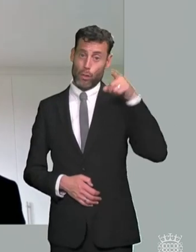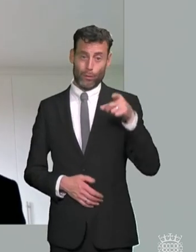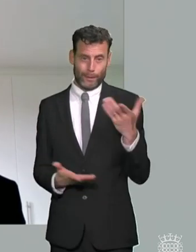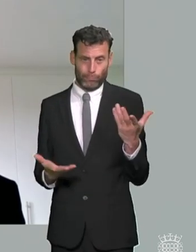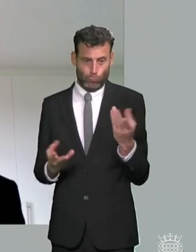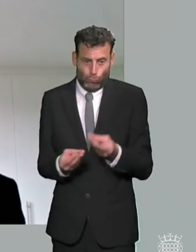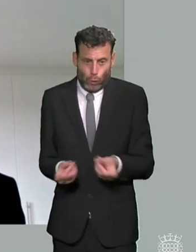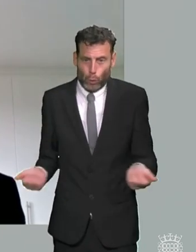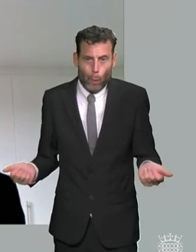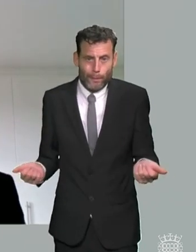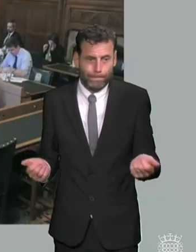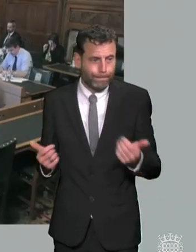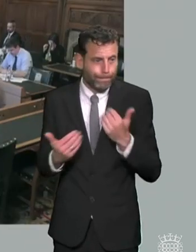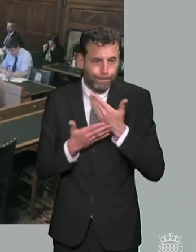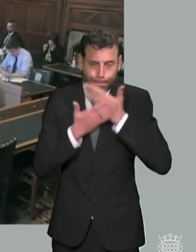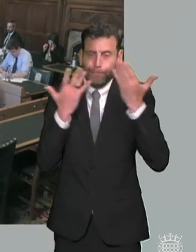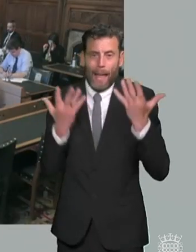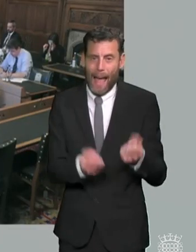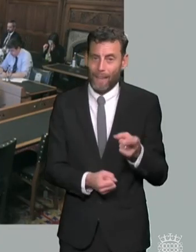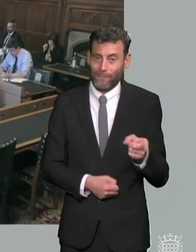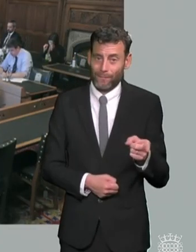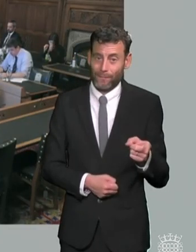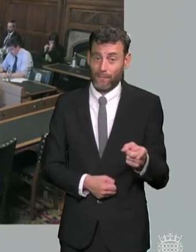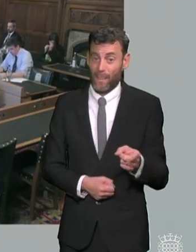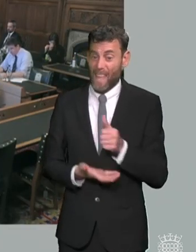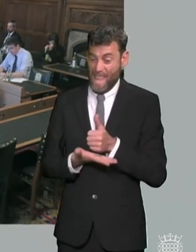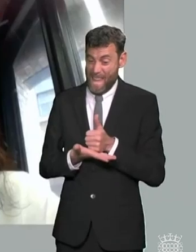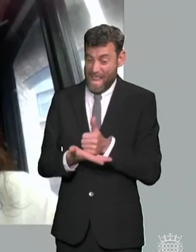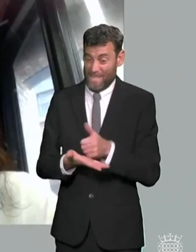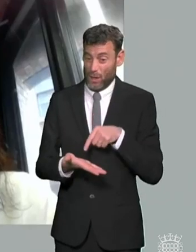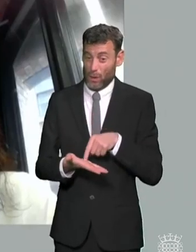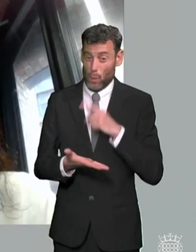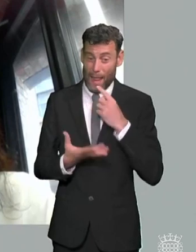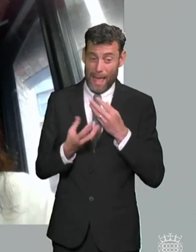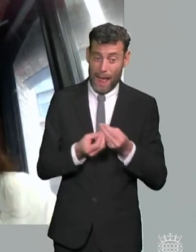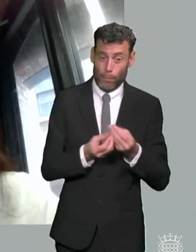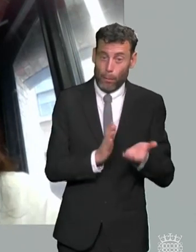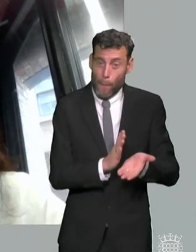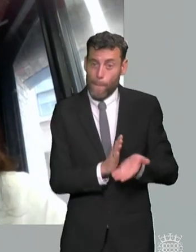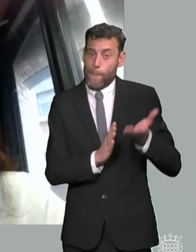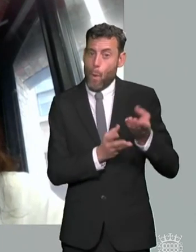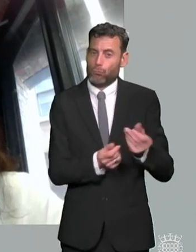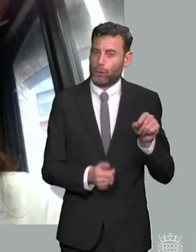problem thank you um imogen yeah i i i would say that there could be some real benefit in a neutral